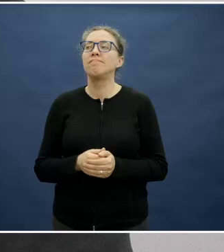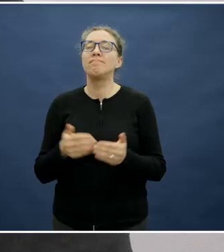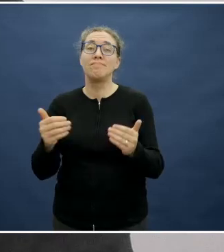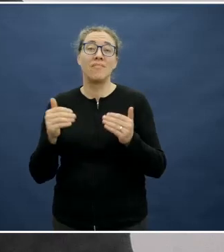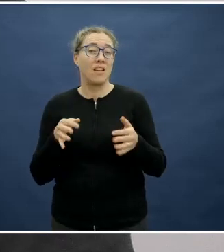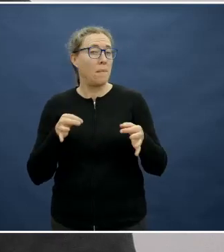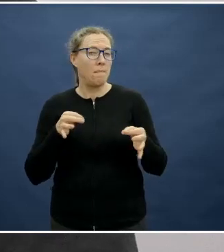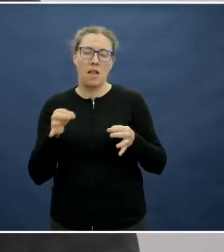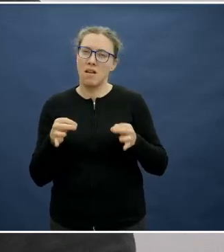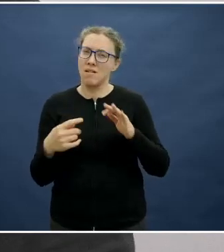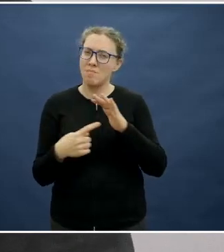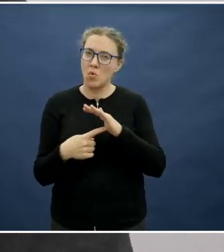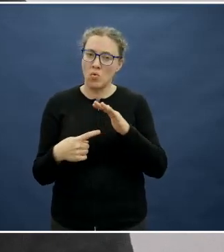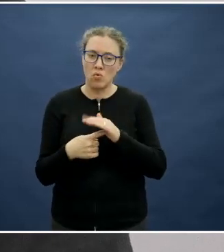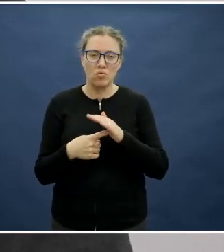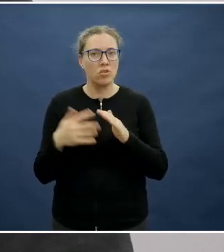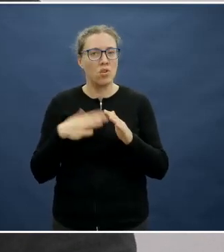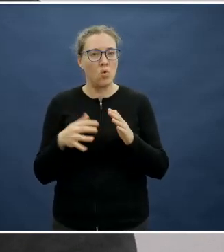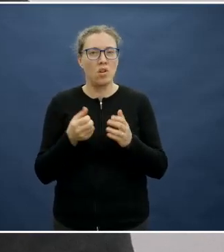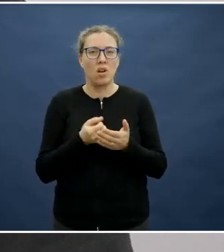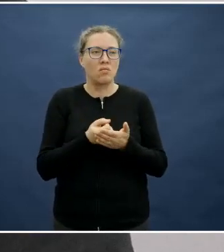Making sure that you're not wasting money on other things or going back to the shop